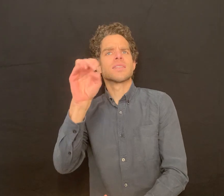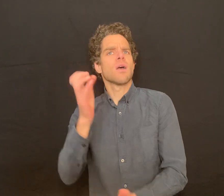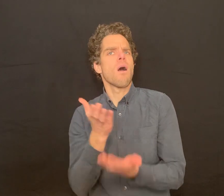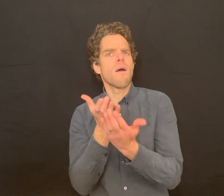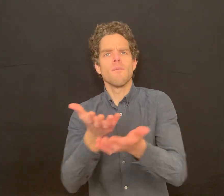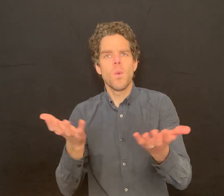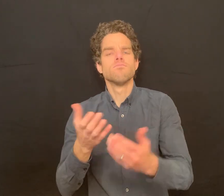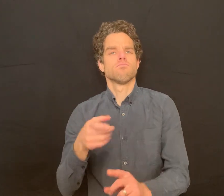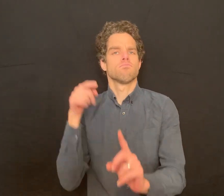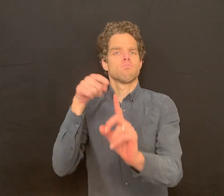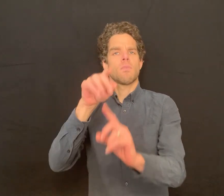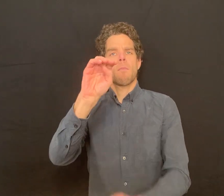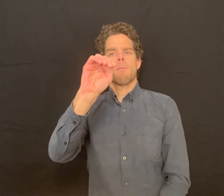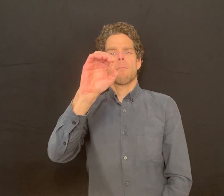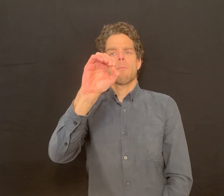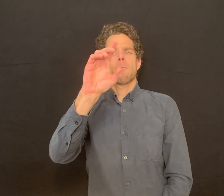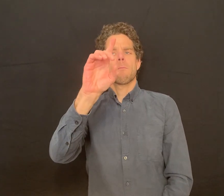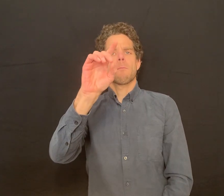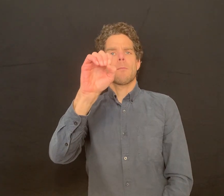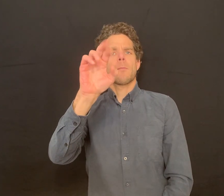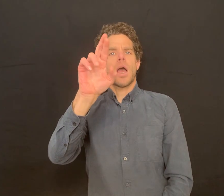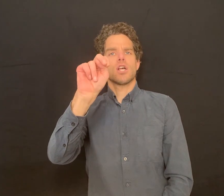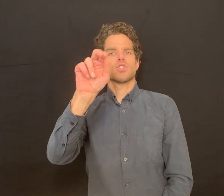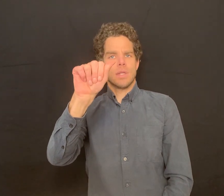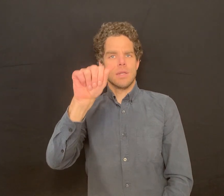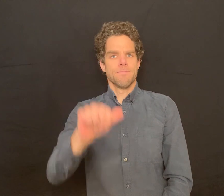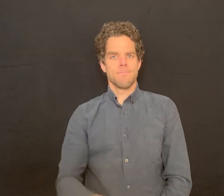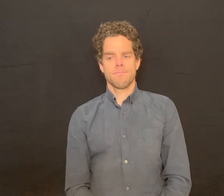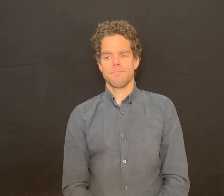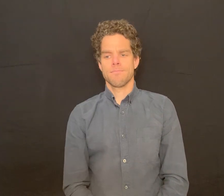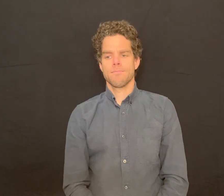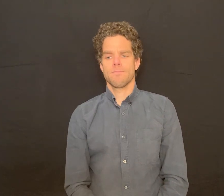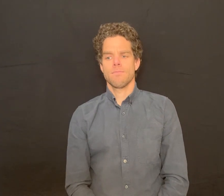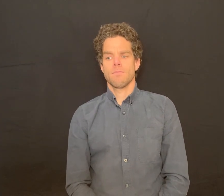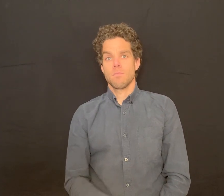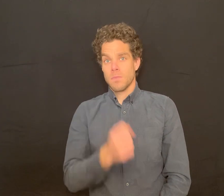This vaccine clinic will offer the Moderna vaccine.